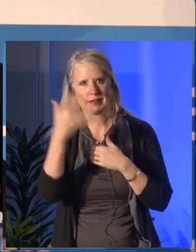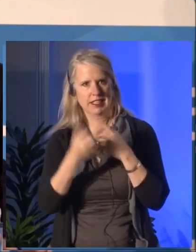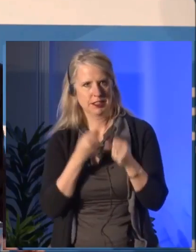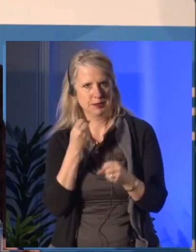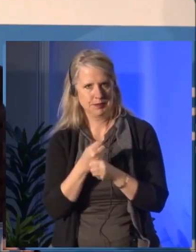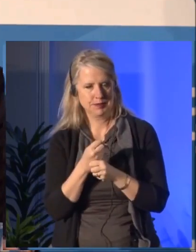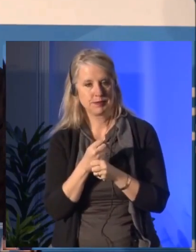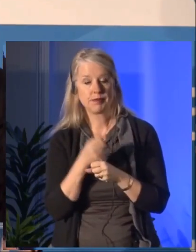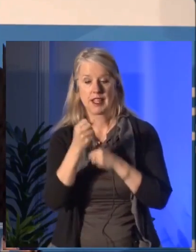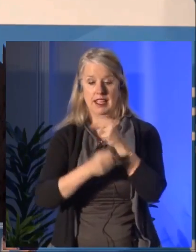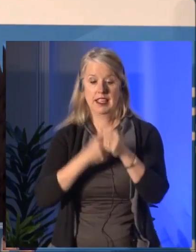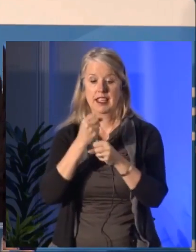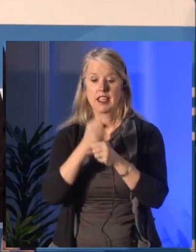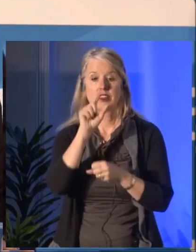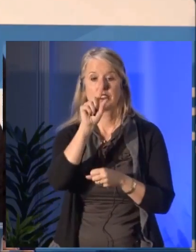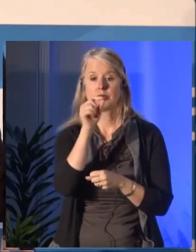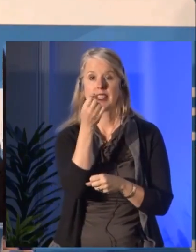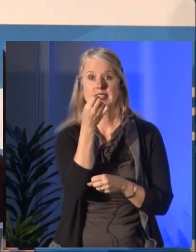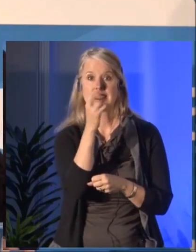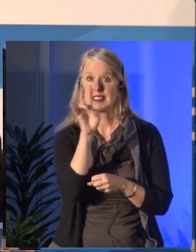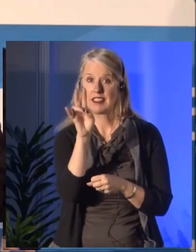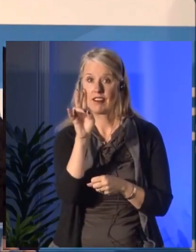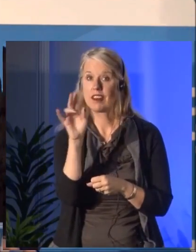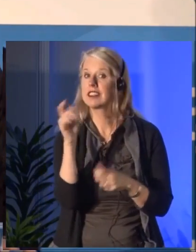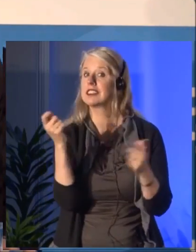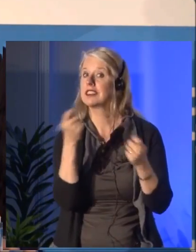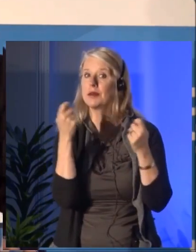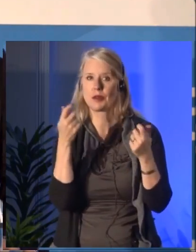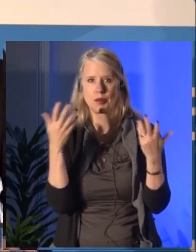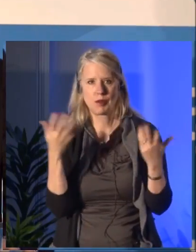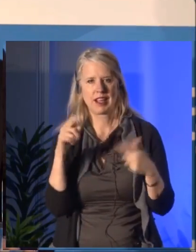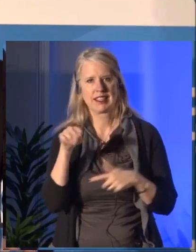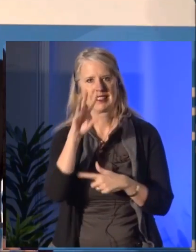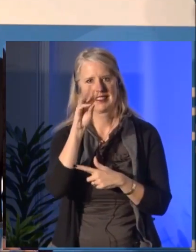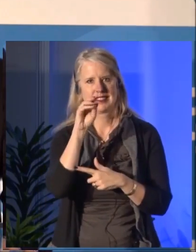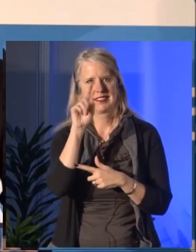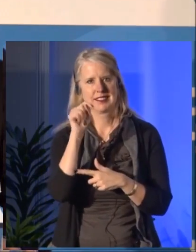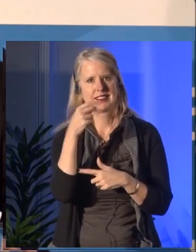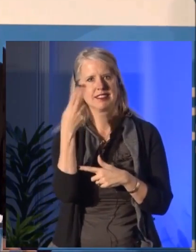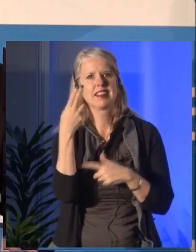or after I did... I hate to say that.